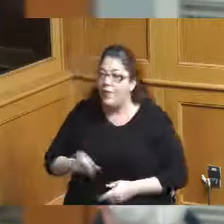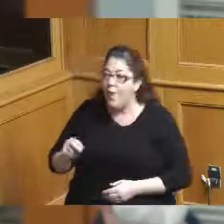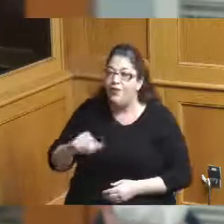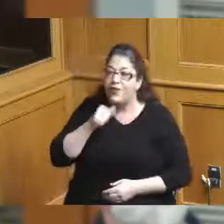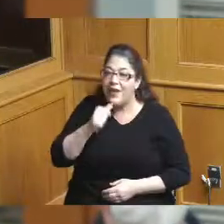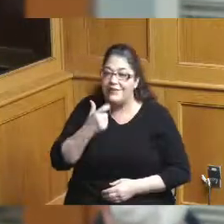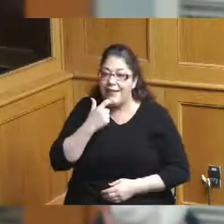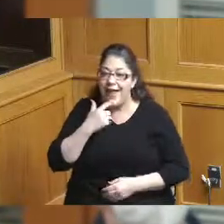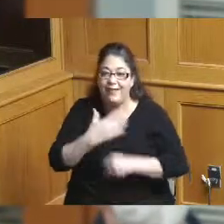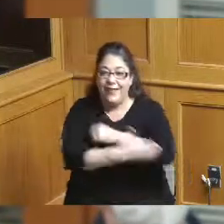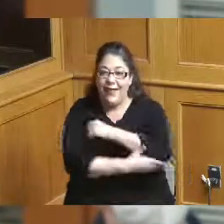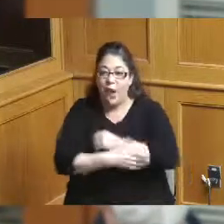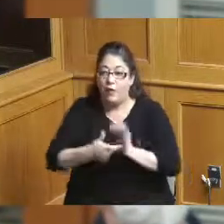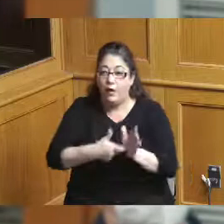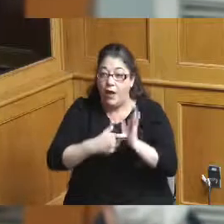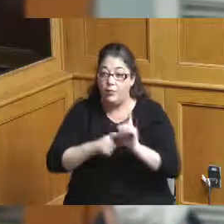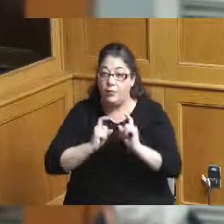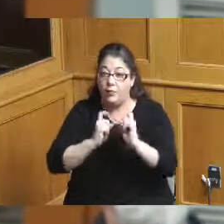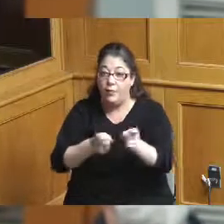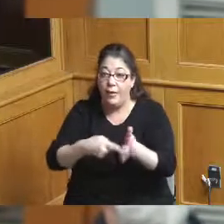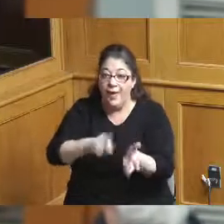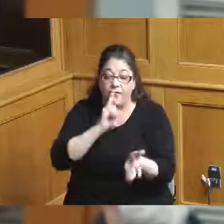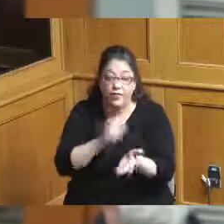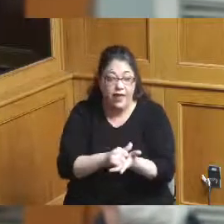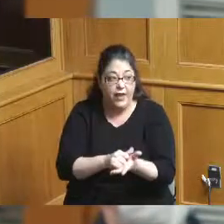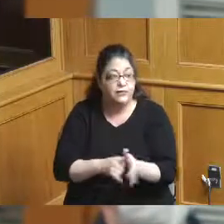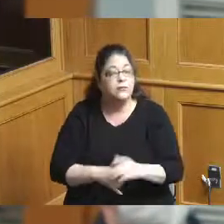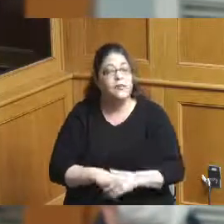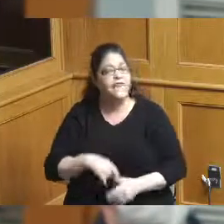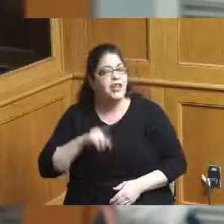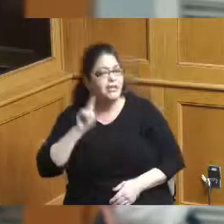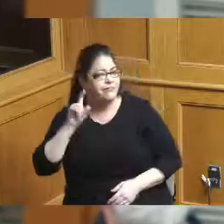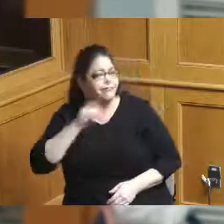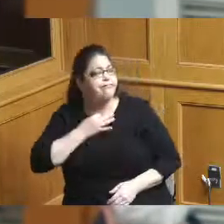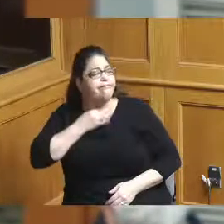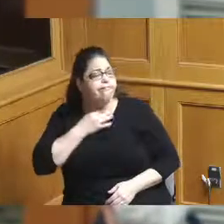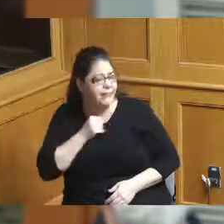the hotel they're just saying are you gonna have enough hotel rooms and we're trying to communicate